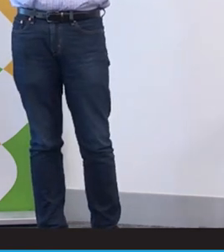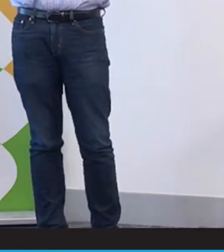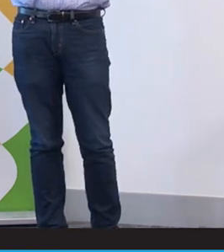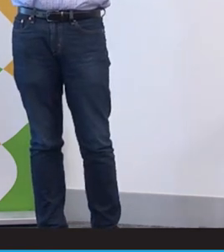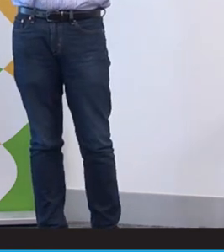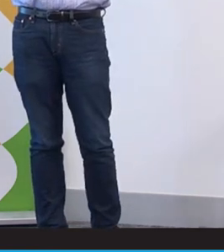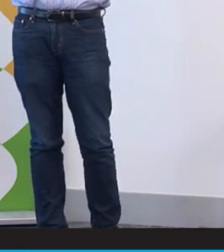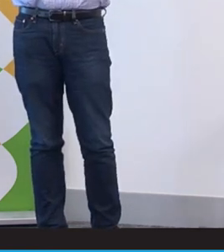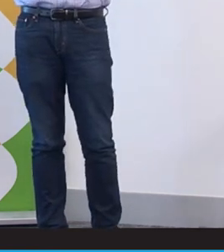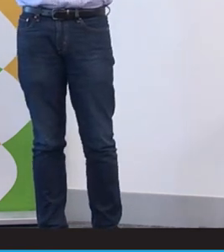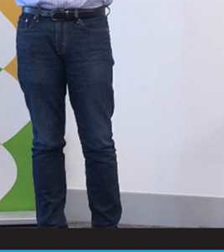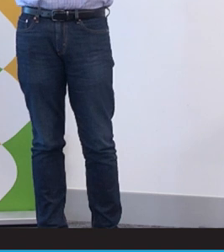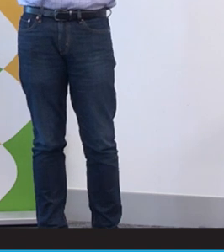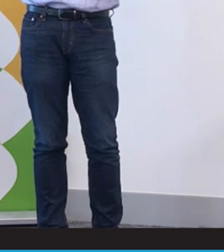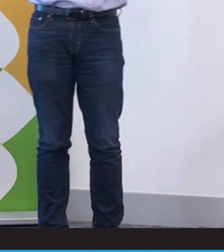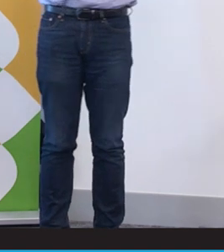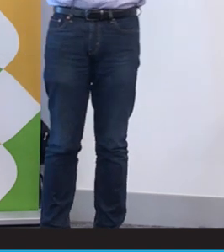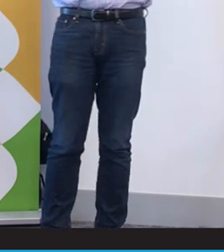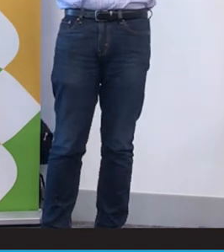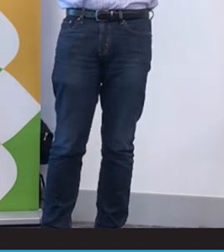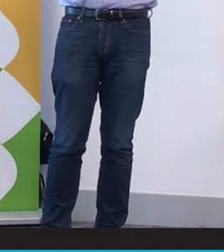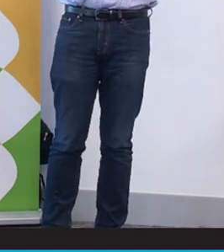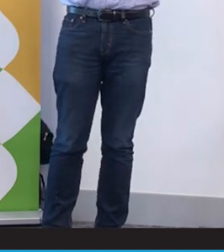There's very little data in regards to Auslan sign language,